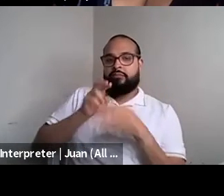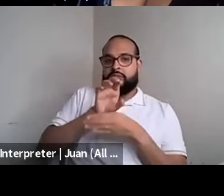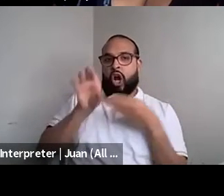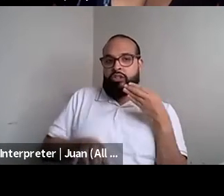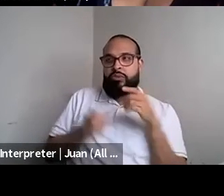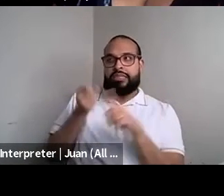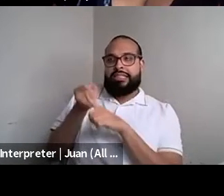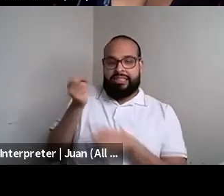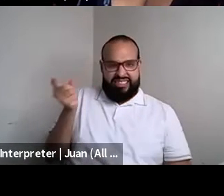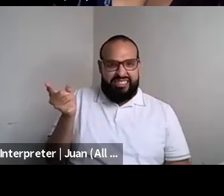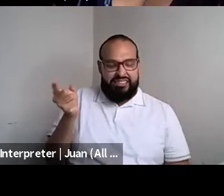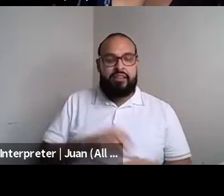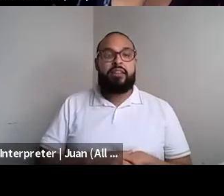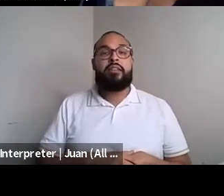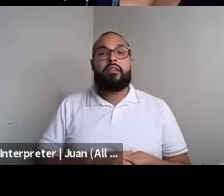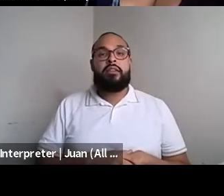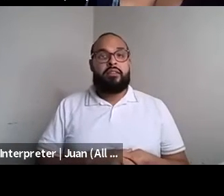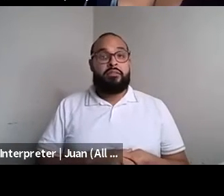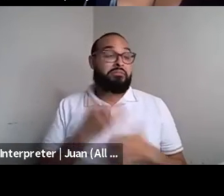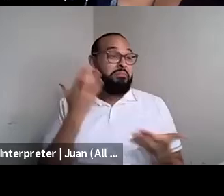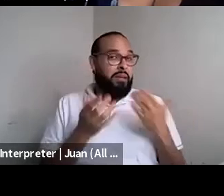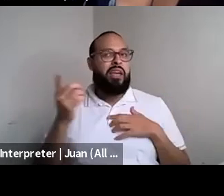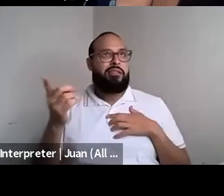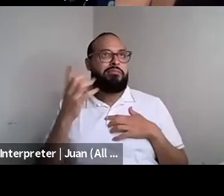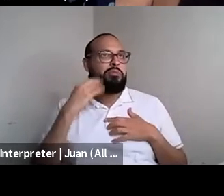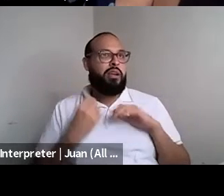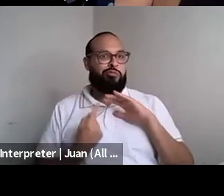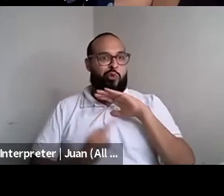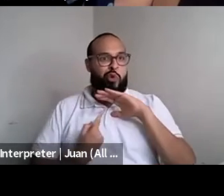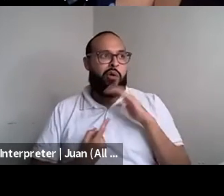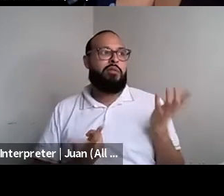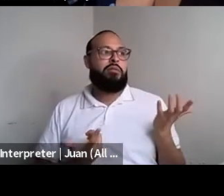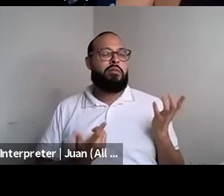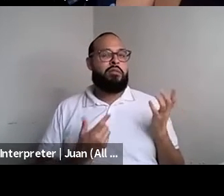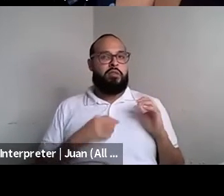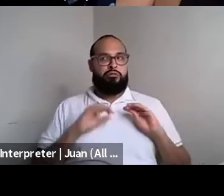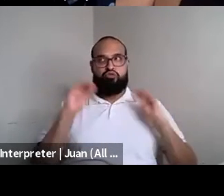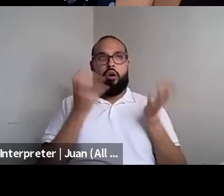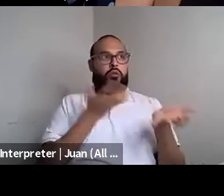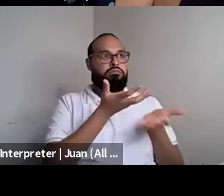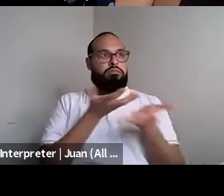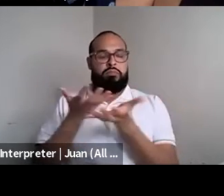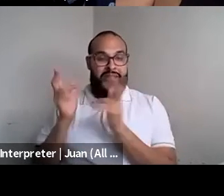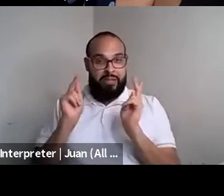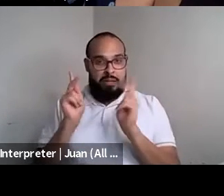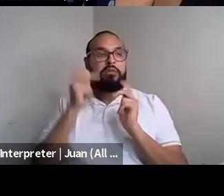Nahshon Anderson: And maybe again because he's an isolation and you know no one's writing him and he remembered our first encounter, which was nonsexual